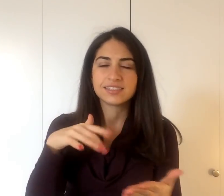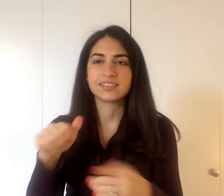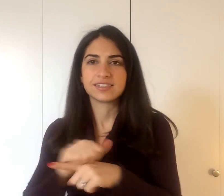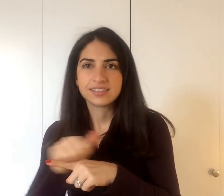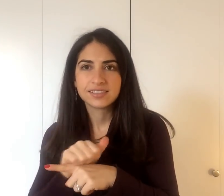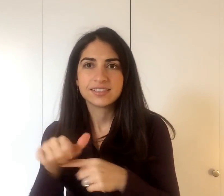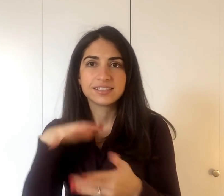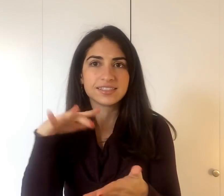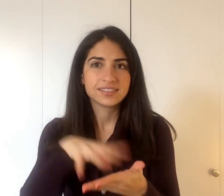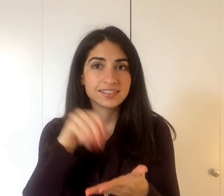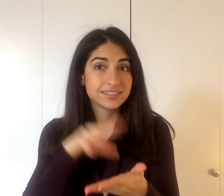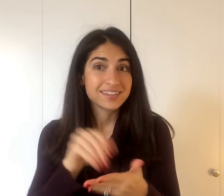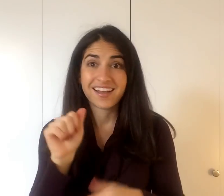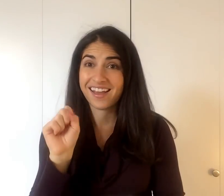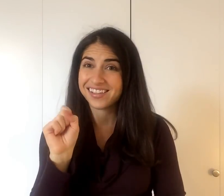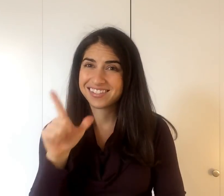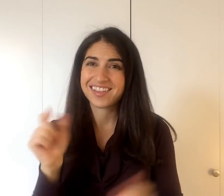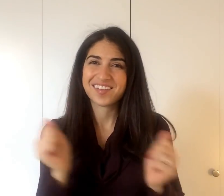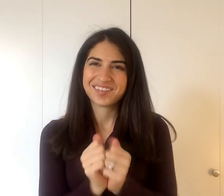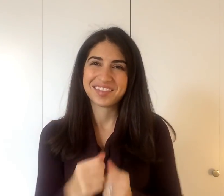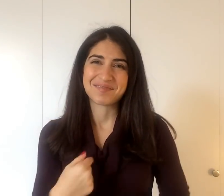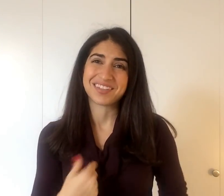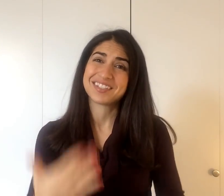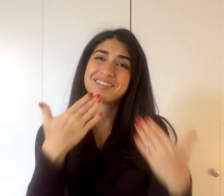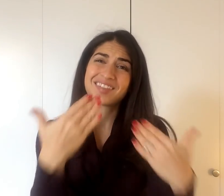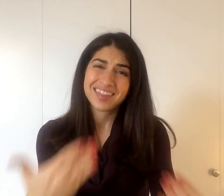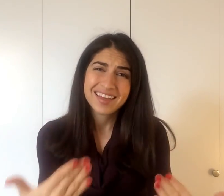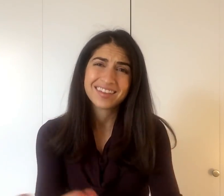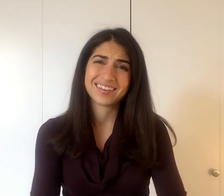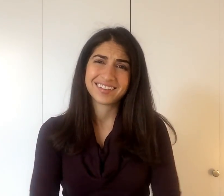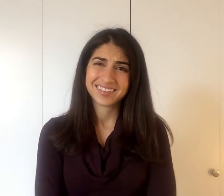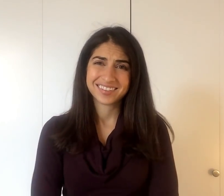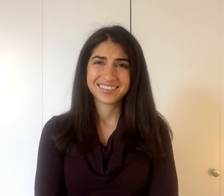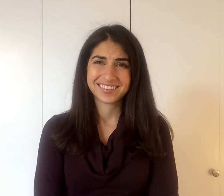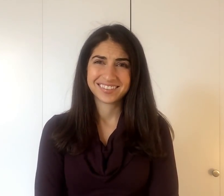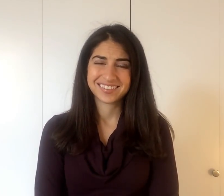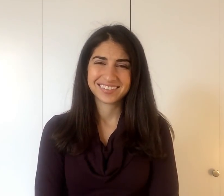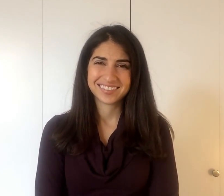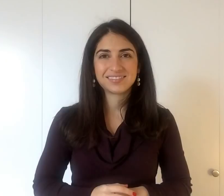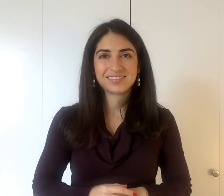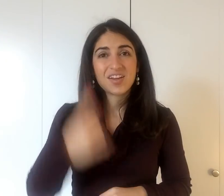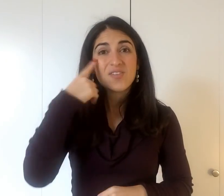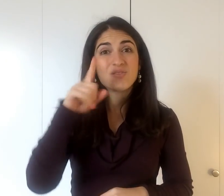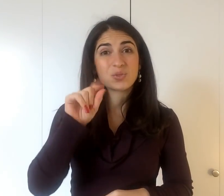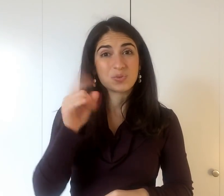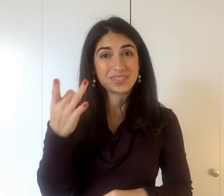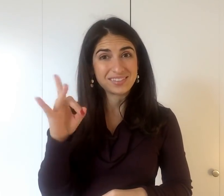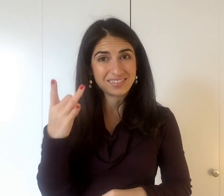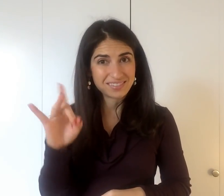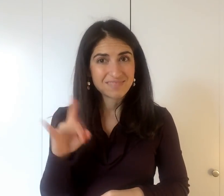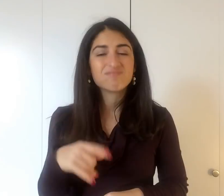here studying, practicing, and learning ASL with me, so thank you so much!!